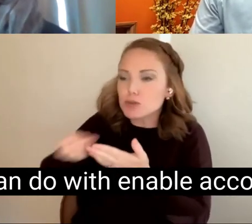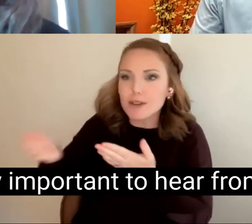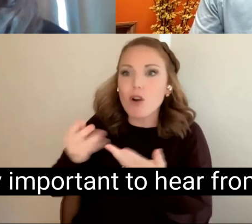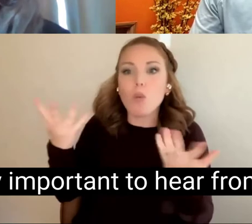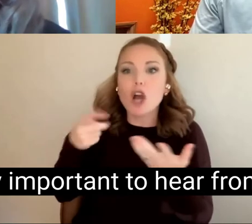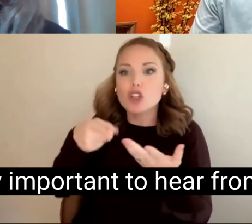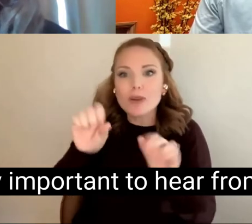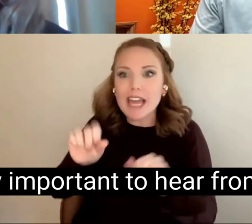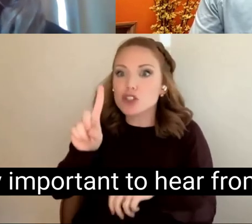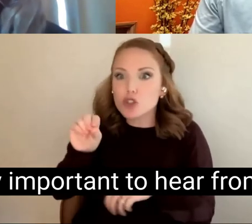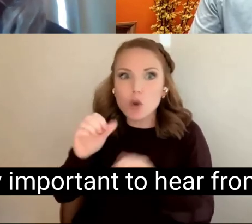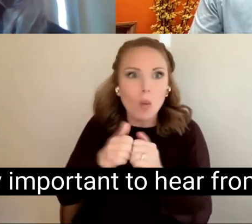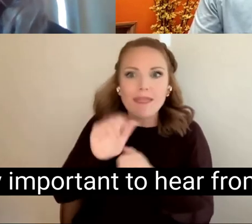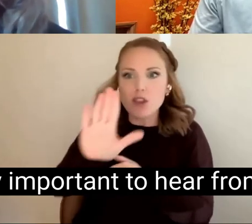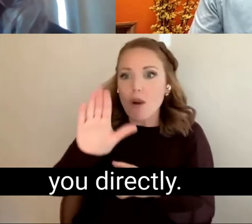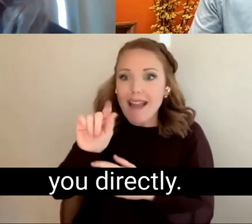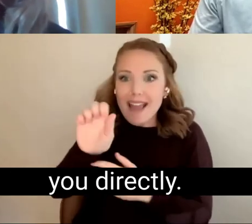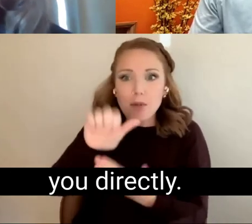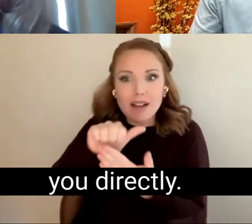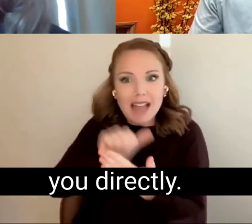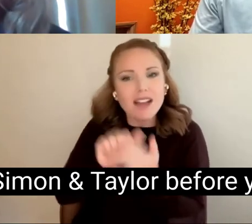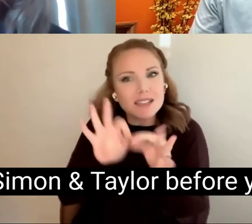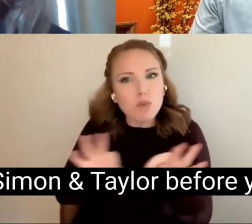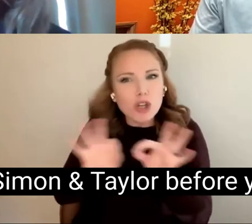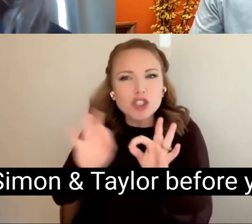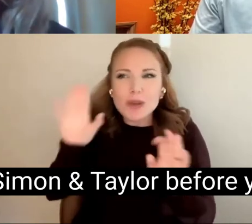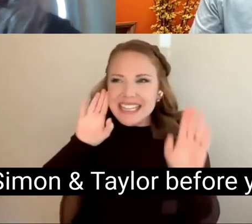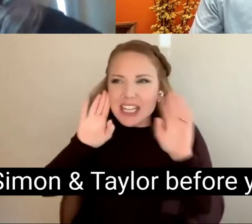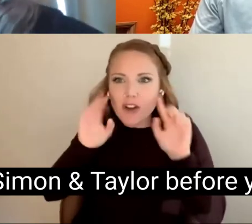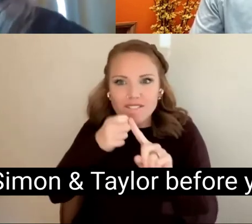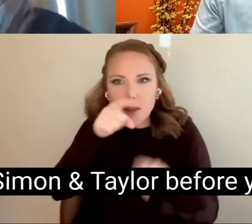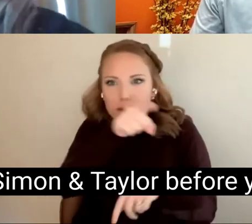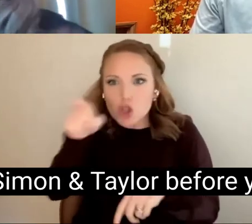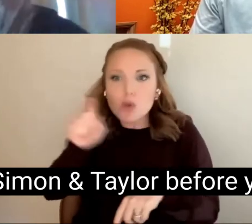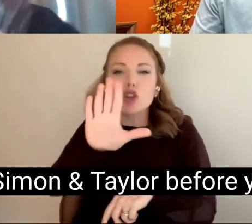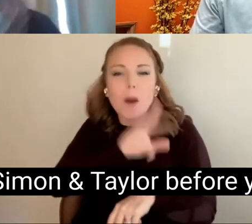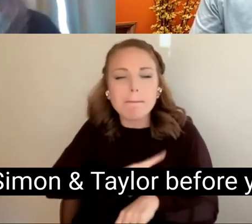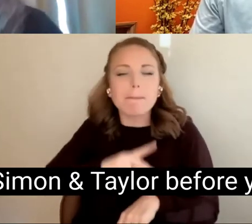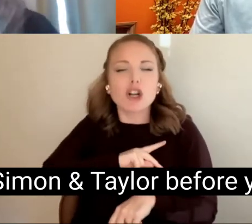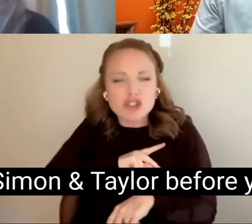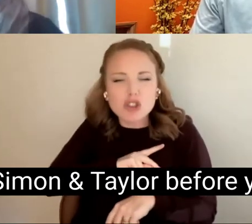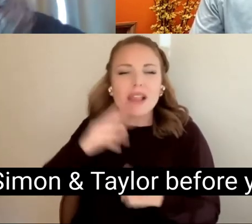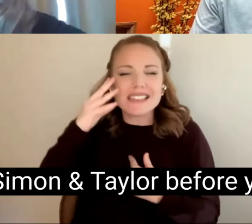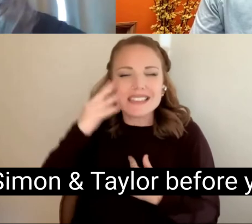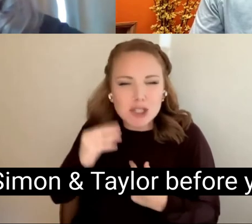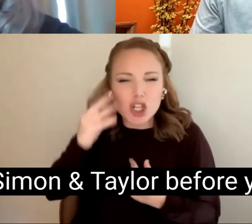It's really important to hear from all of you directly. Eric Simon & Taylor before you.